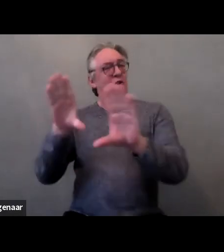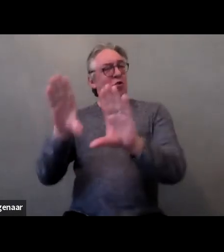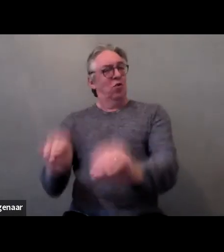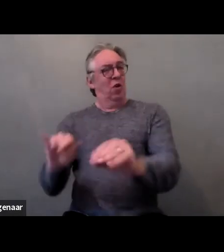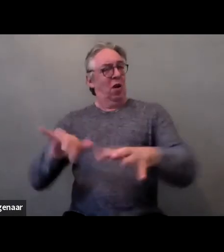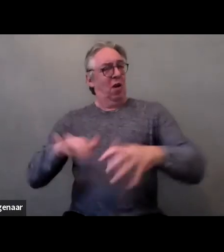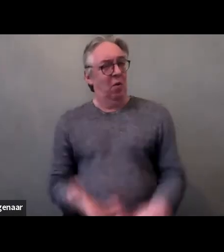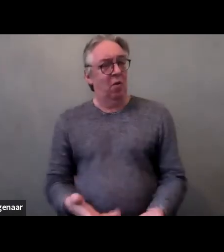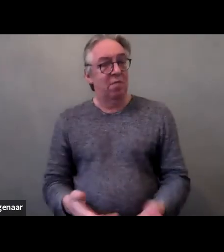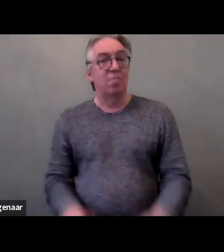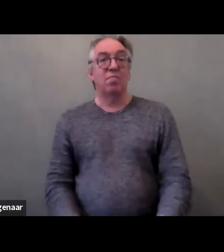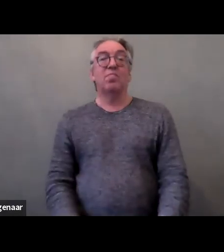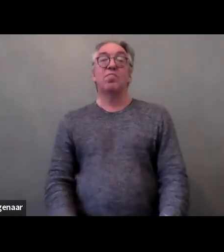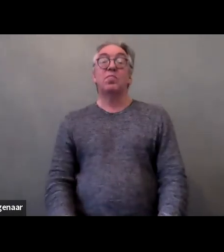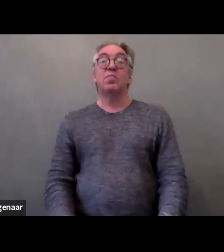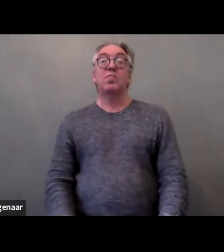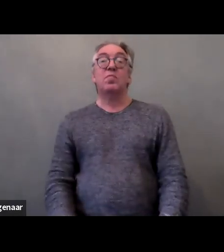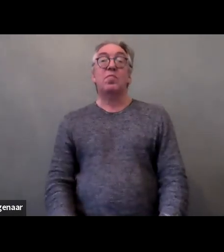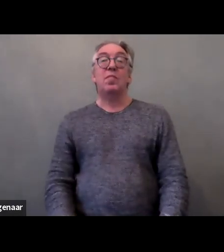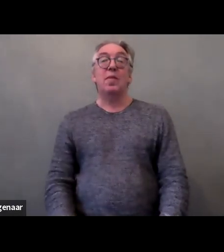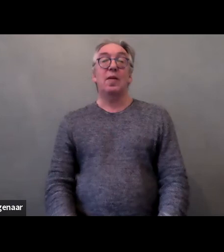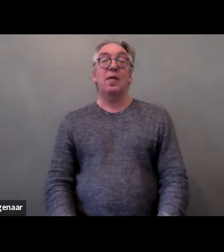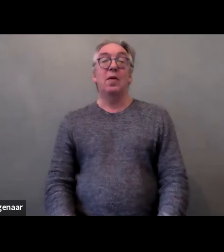And to start this panel we're going to focus